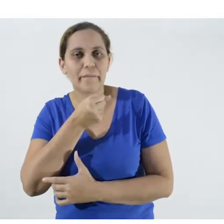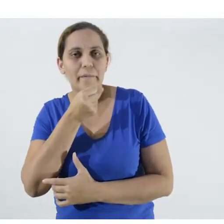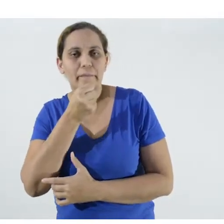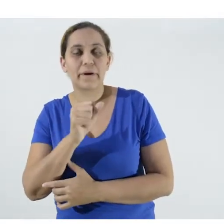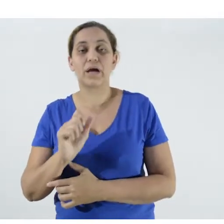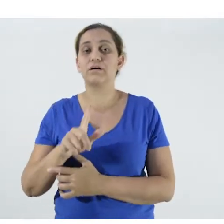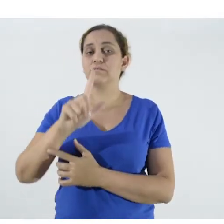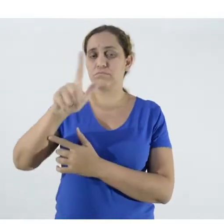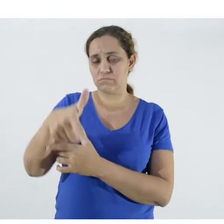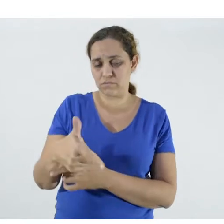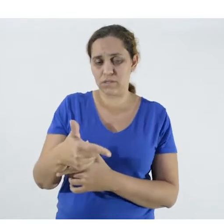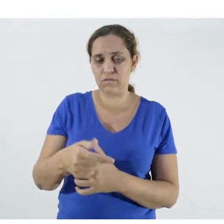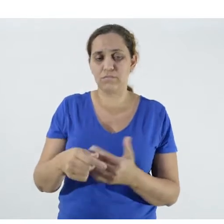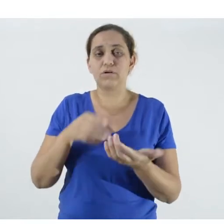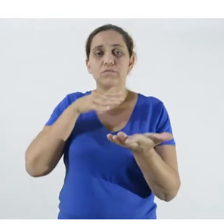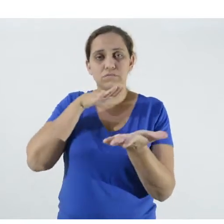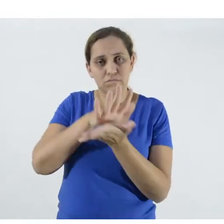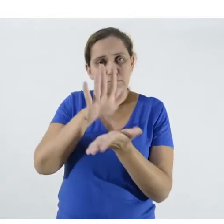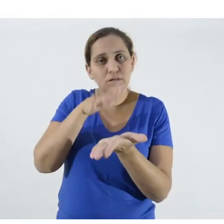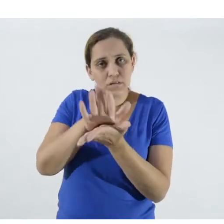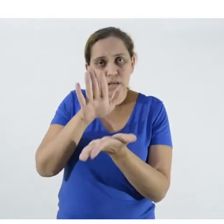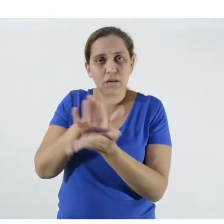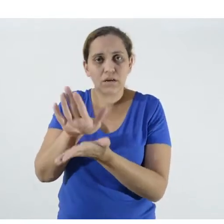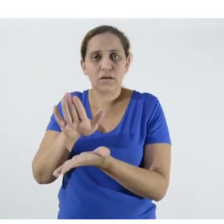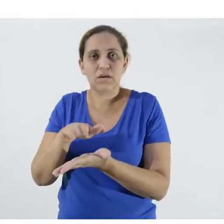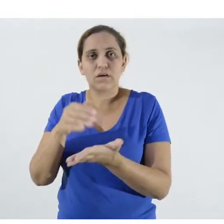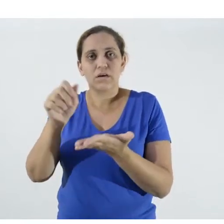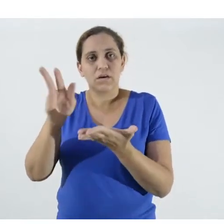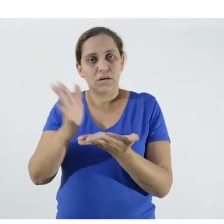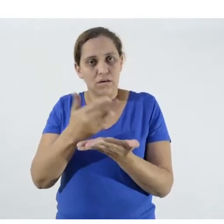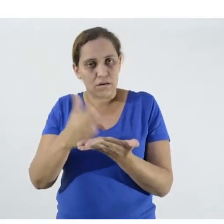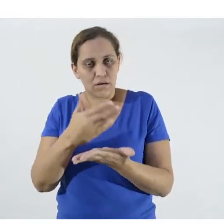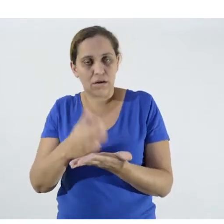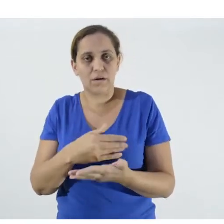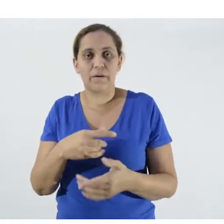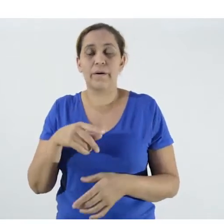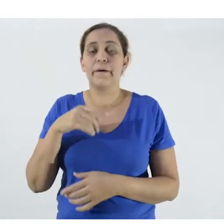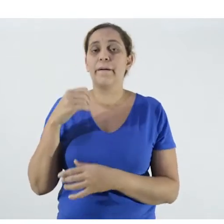for example, in the case of crafting the mask, it is very complicated,